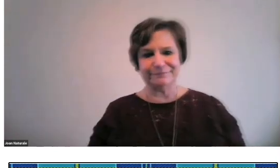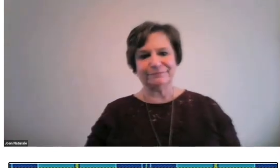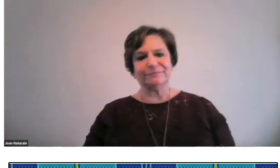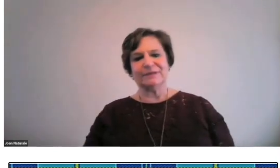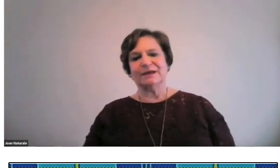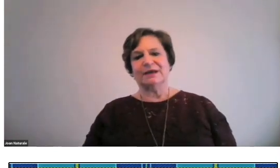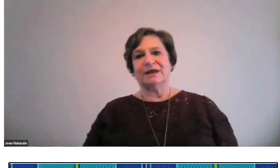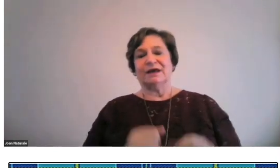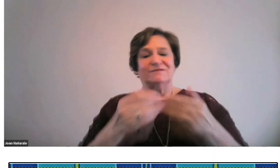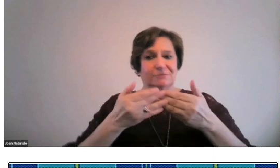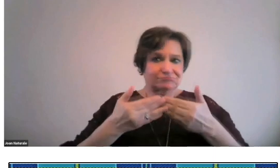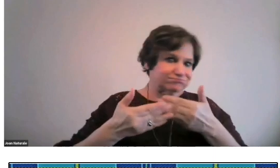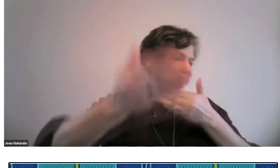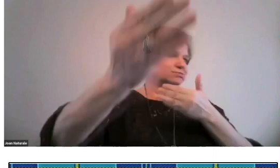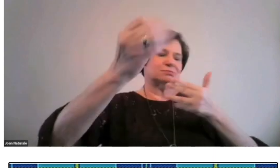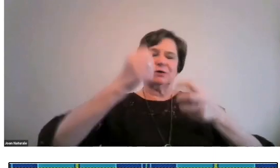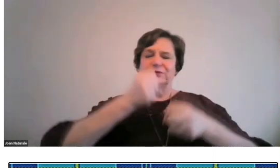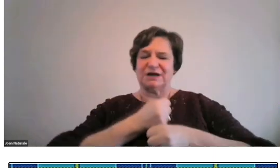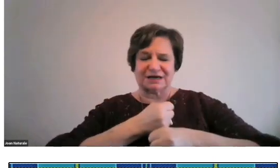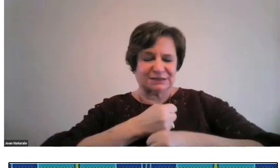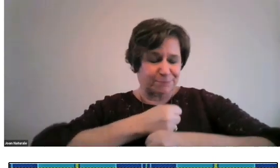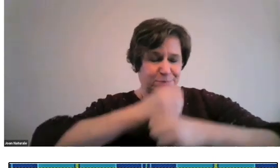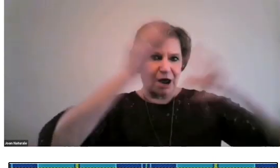and it really visually captured the concept.